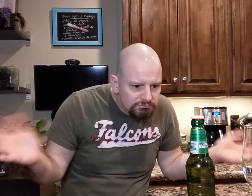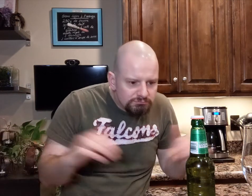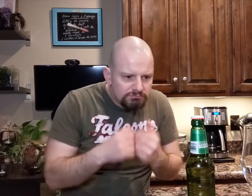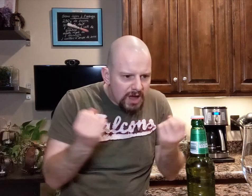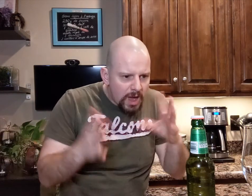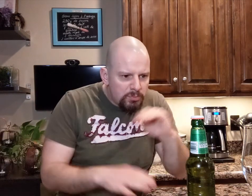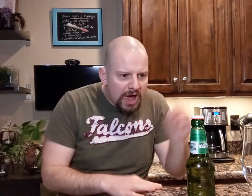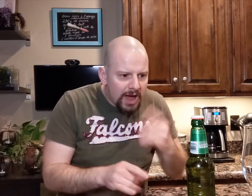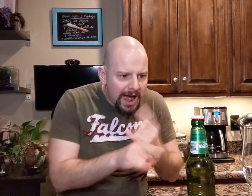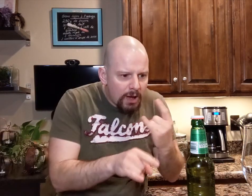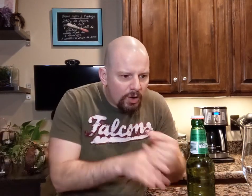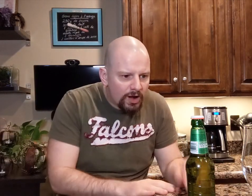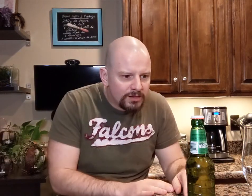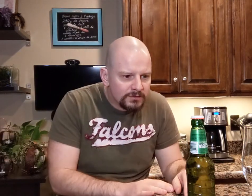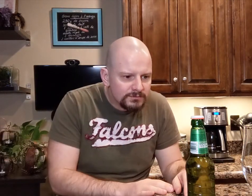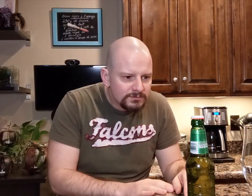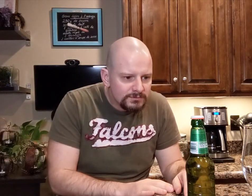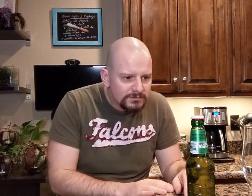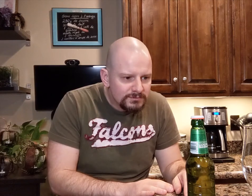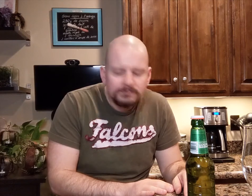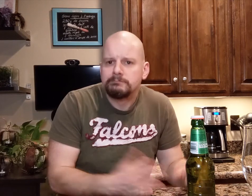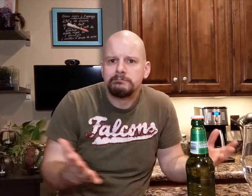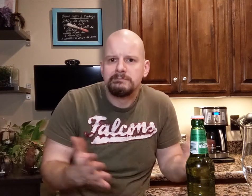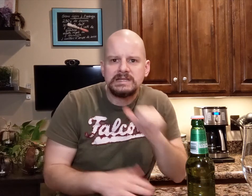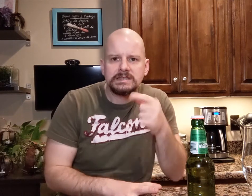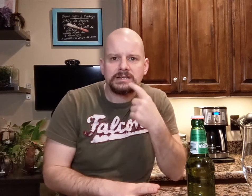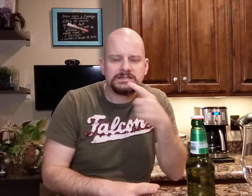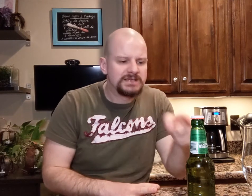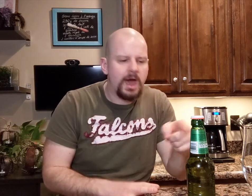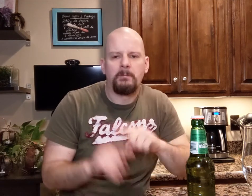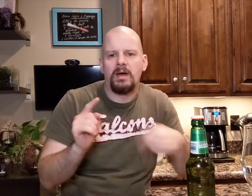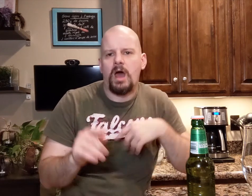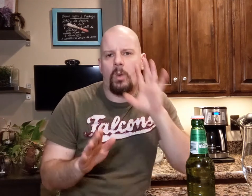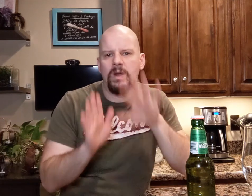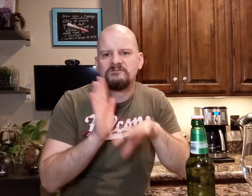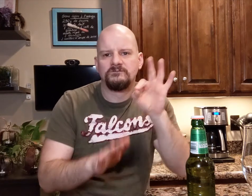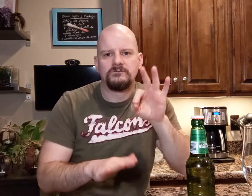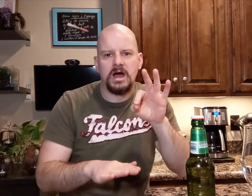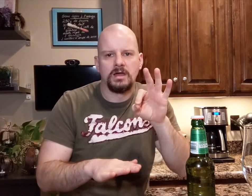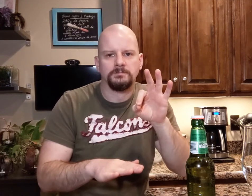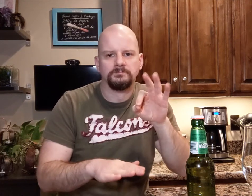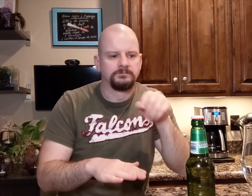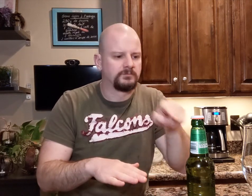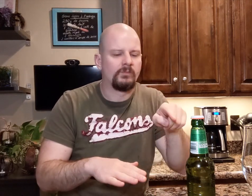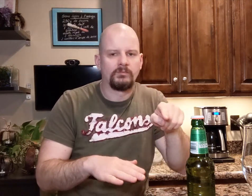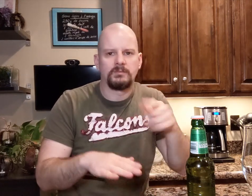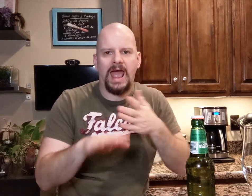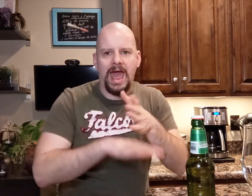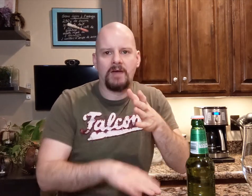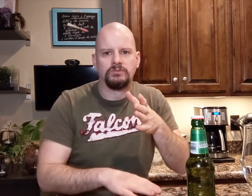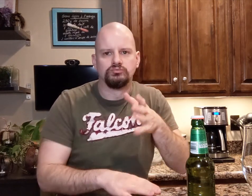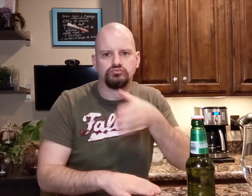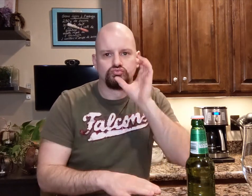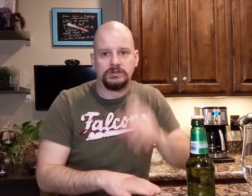How many alcoholic percent? It doesn't say but I'll find out after drinking it.